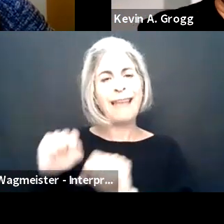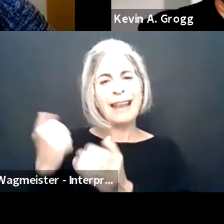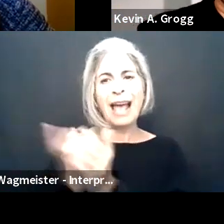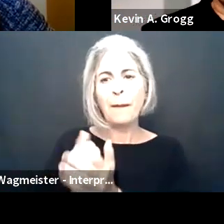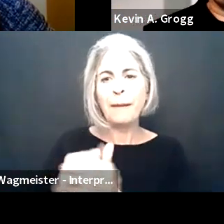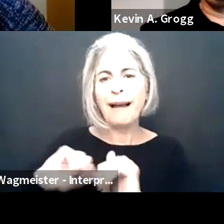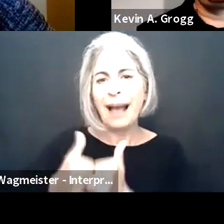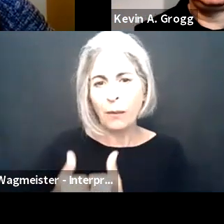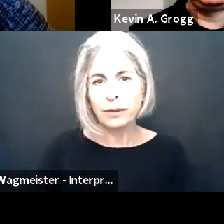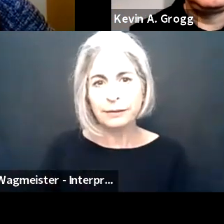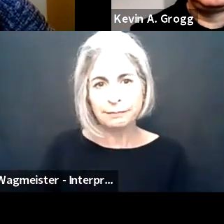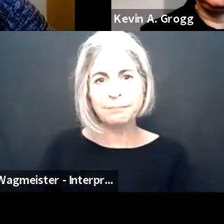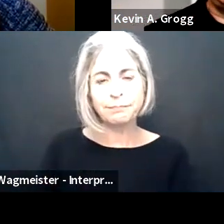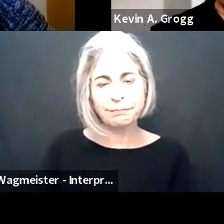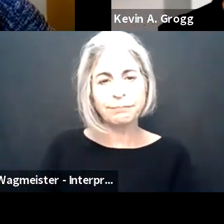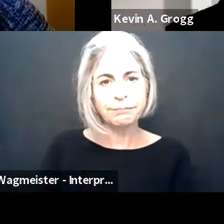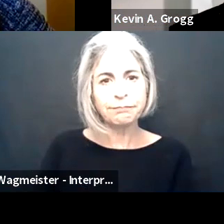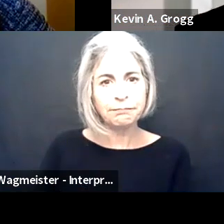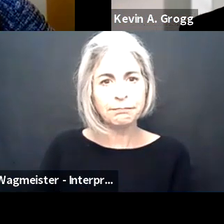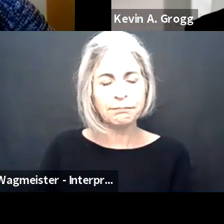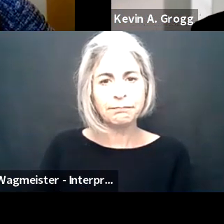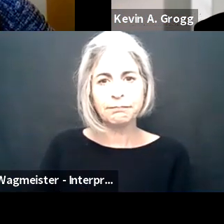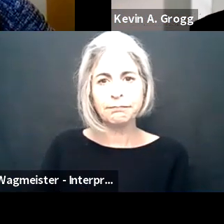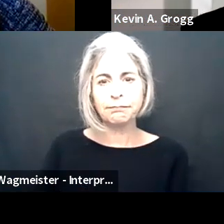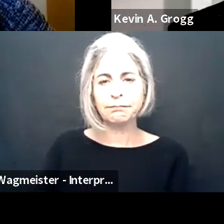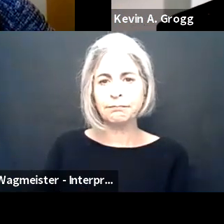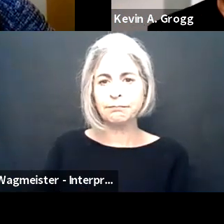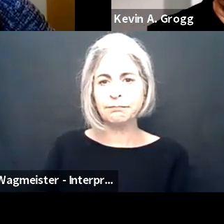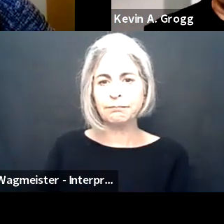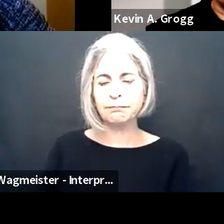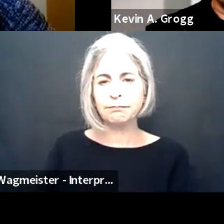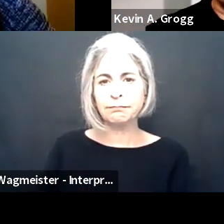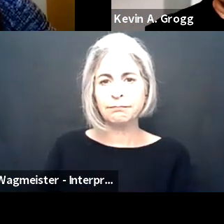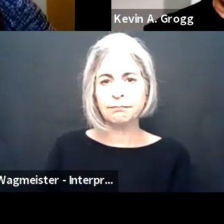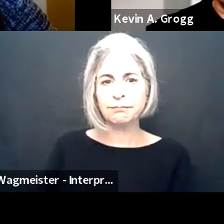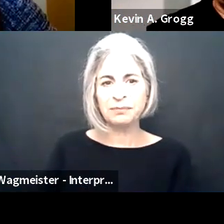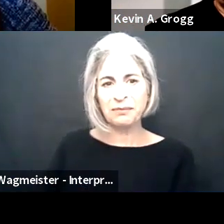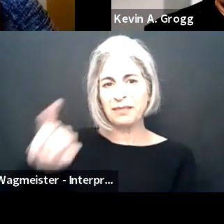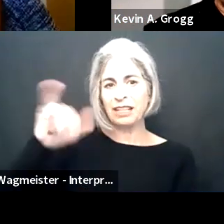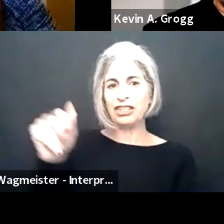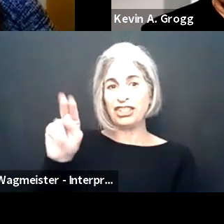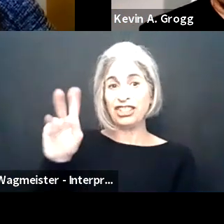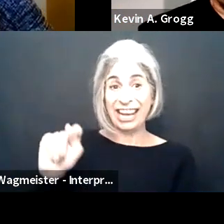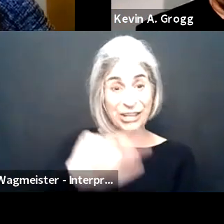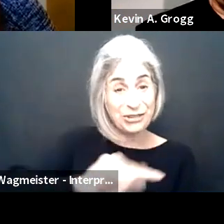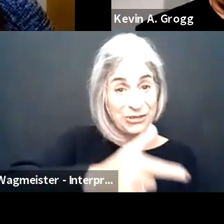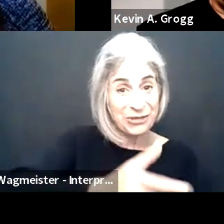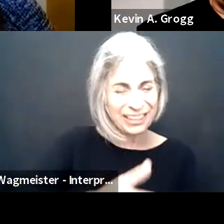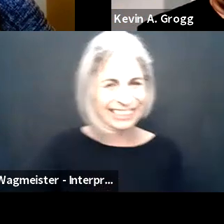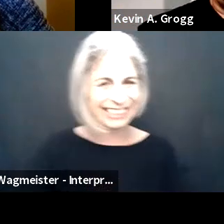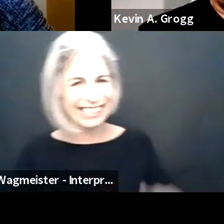Here's how EY can help.